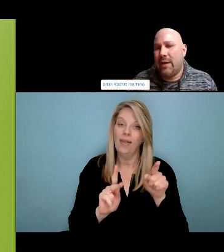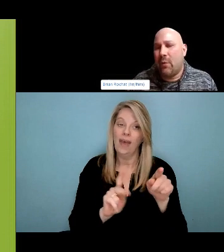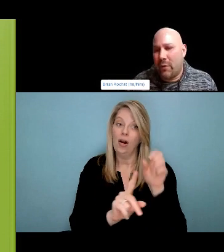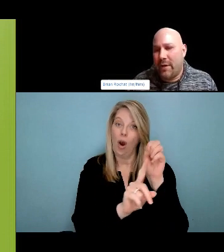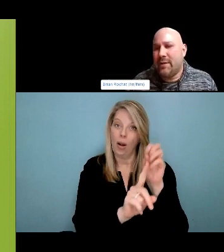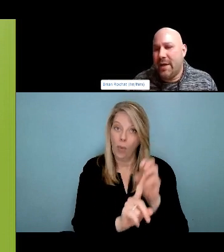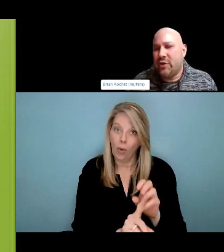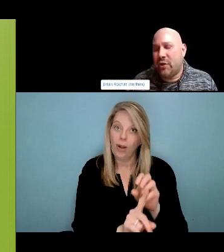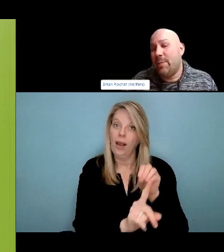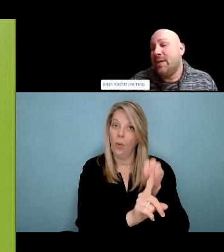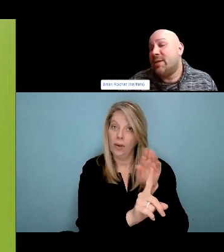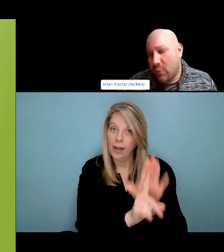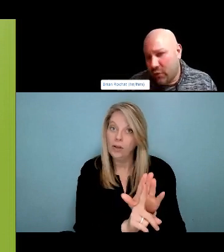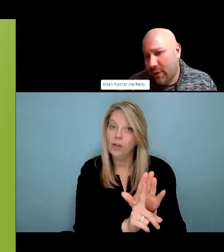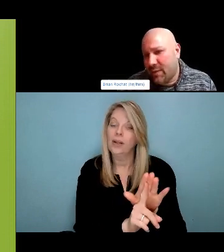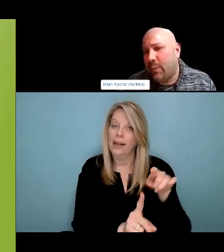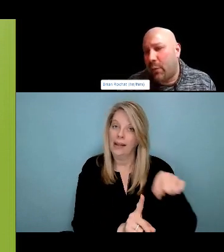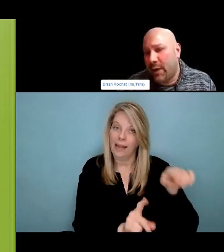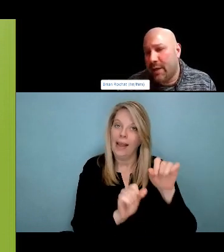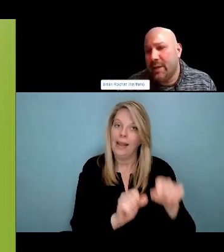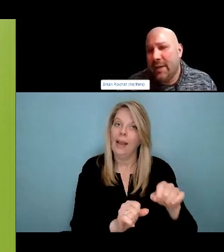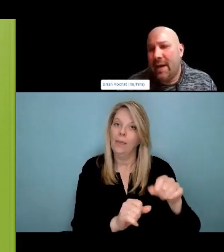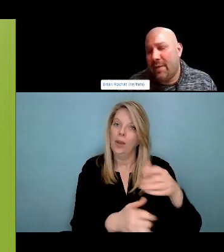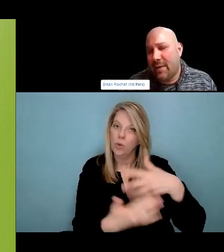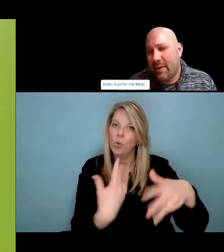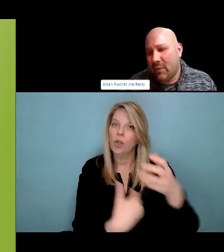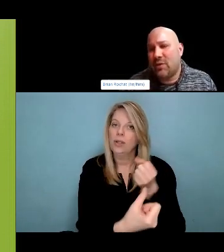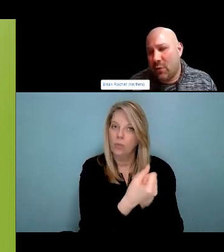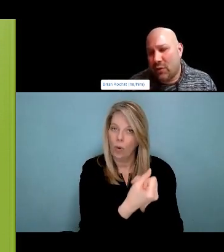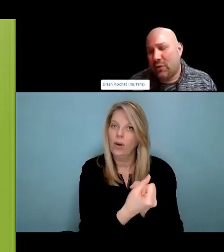another peer and we strategized about how we could flood this community with naloxone.